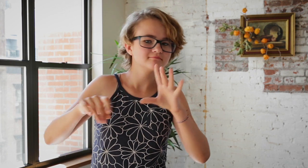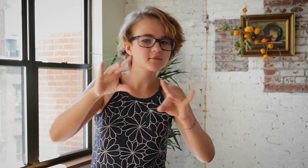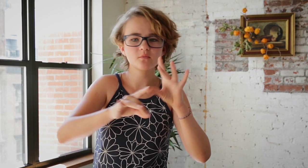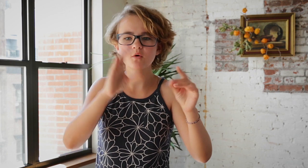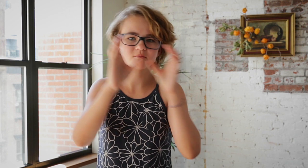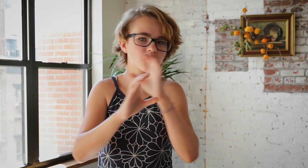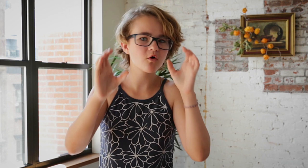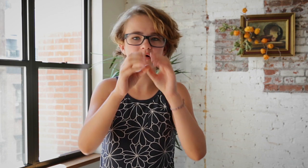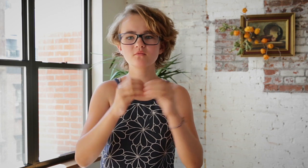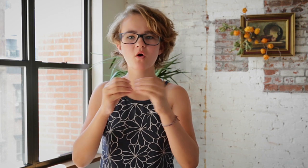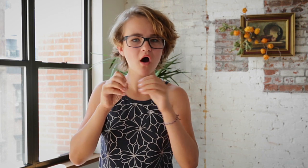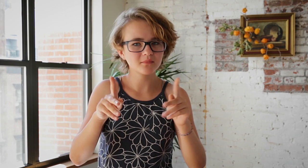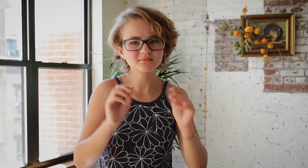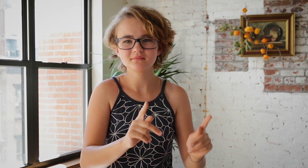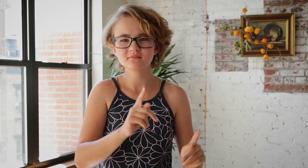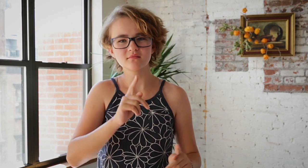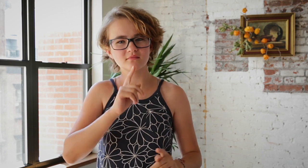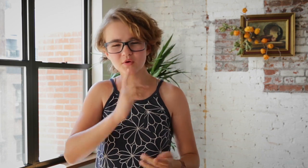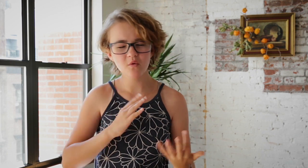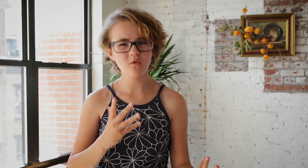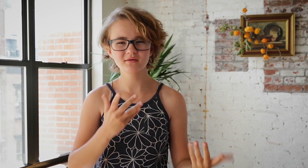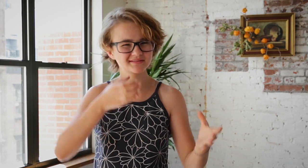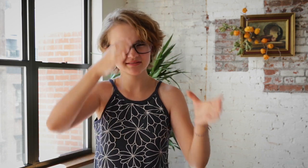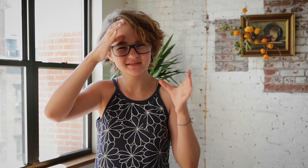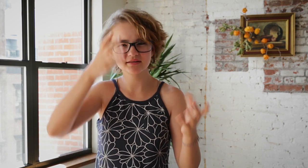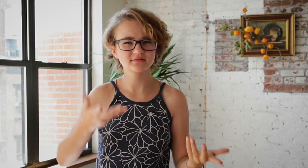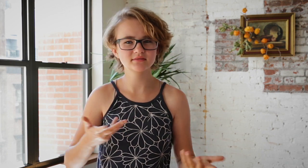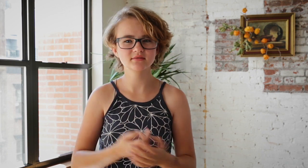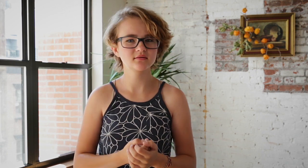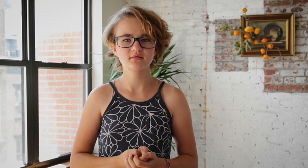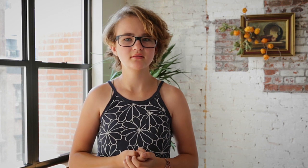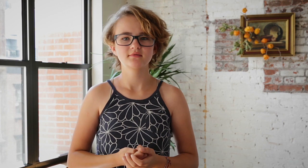Finding more opportunities and exploring. How cool is that?